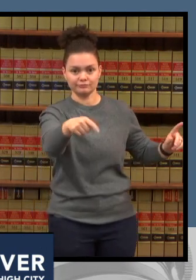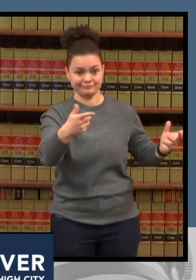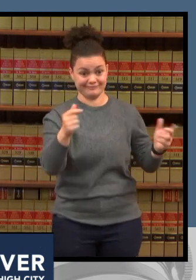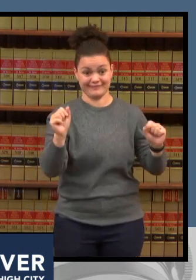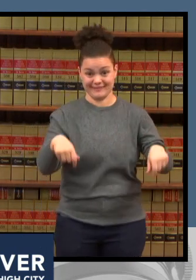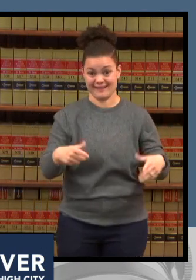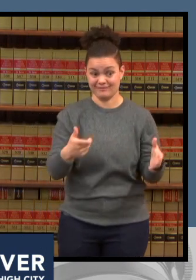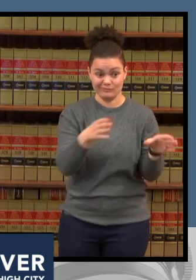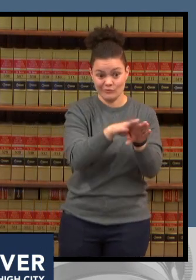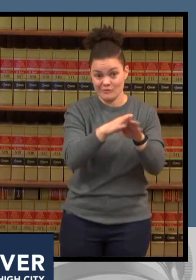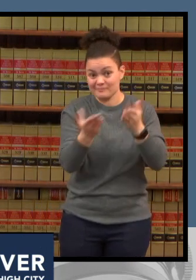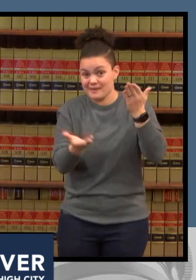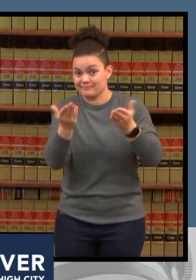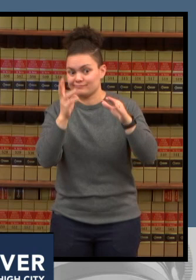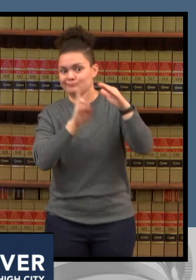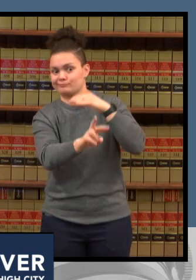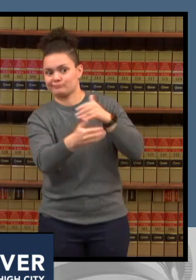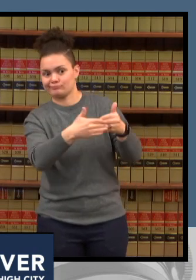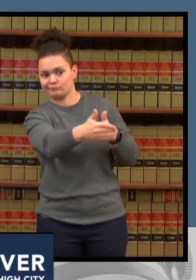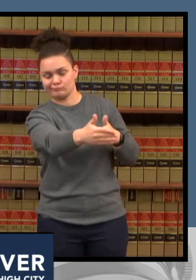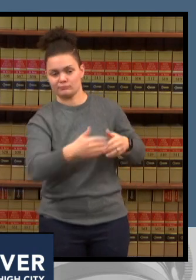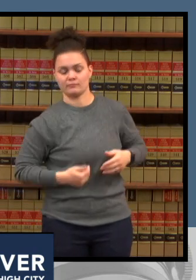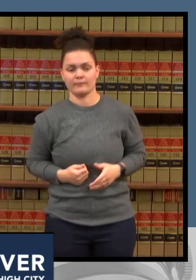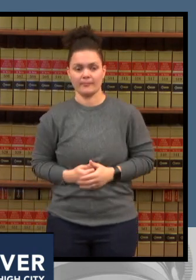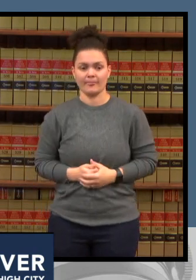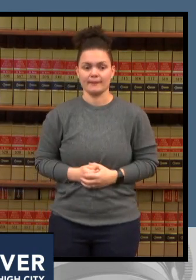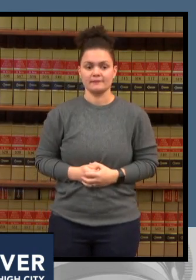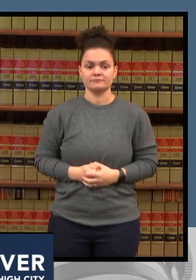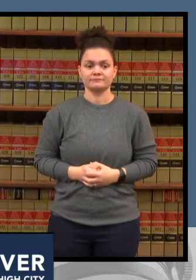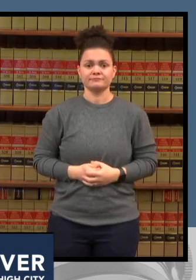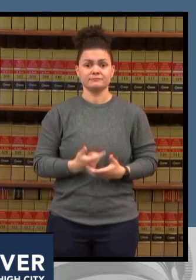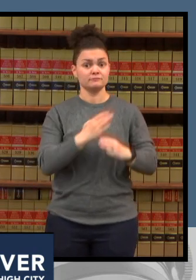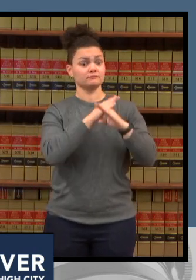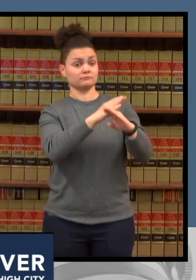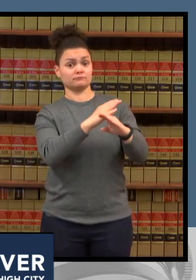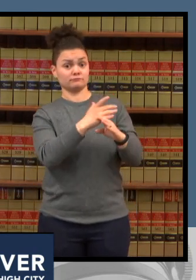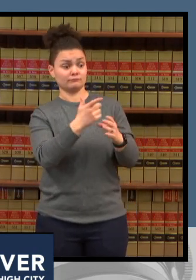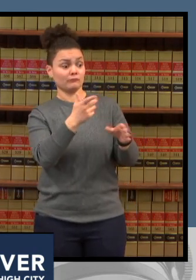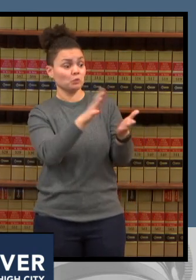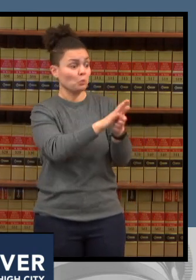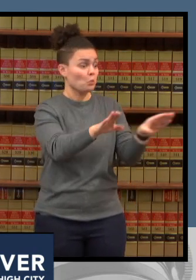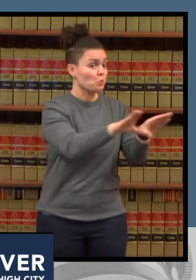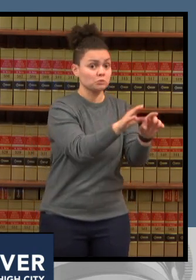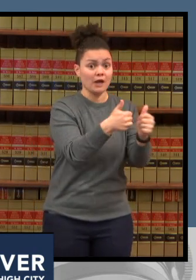and we can prevent those outbreaks by getting kids vaccinated and by kids wearing masks at school